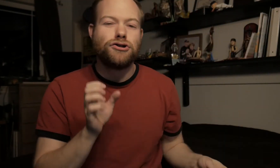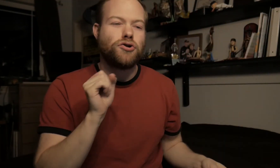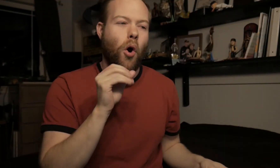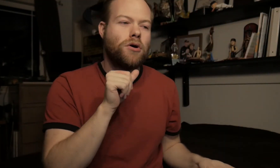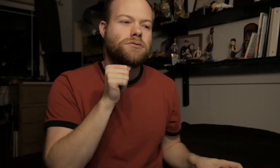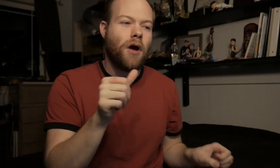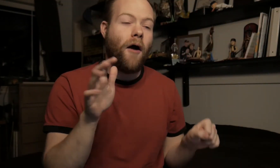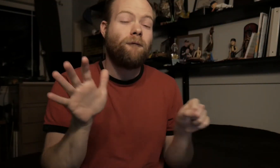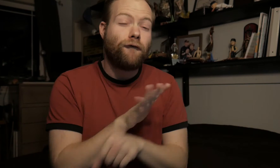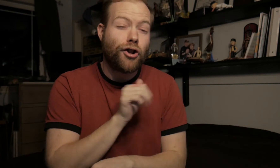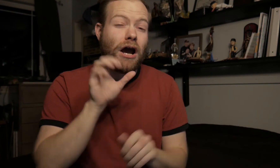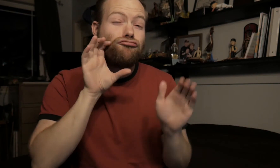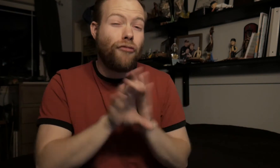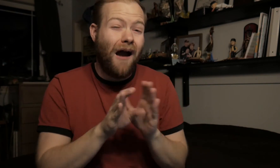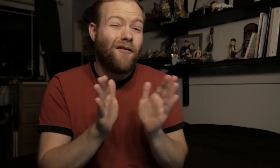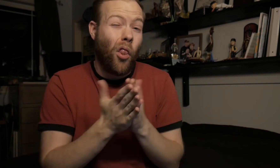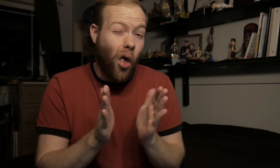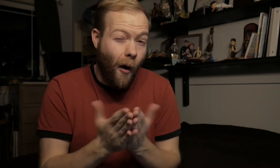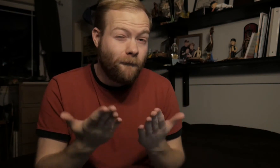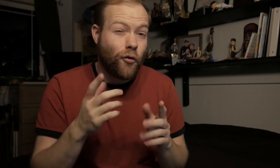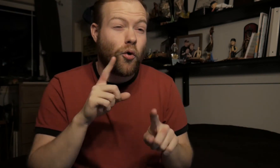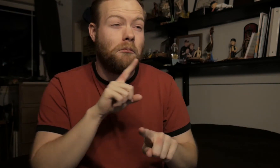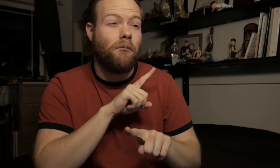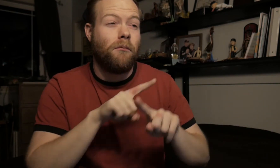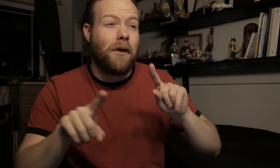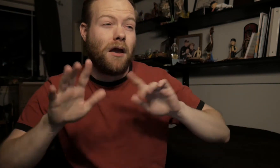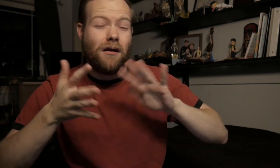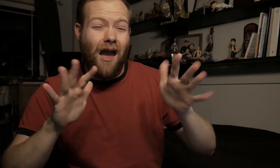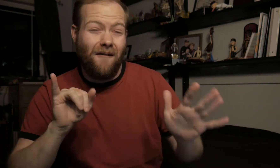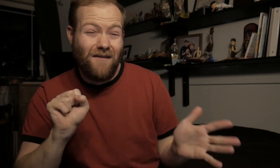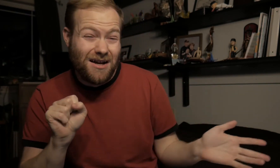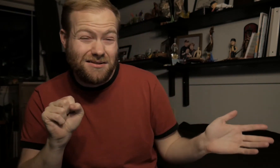So it's not fully a graphic novel, but it kind of is?